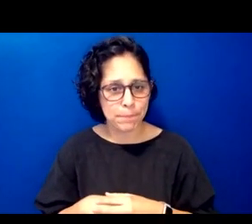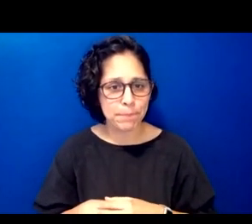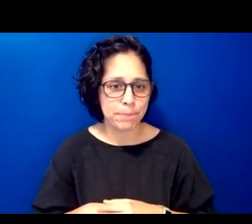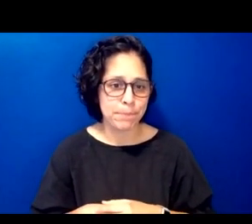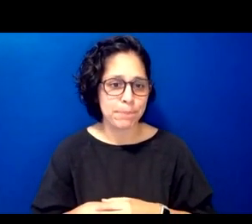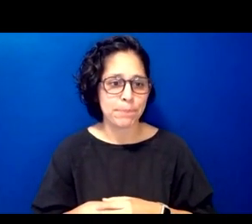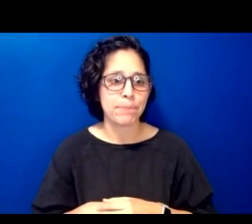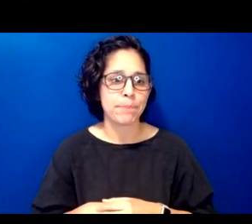right